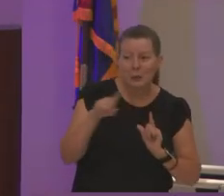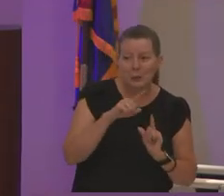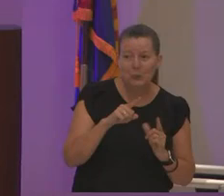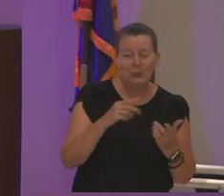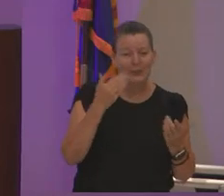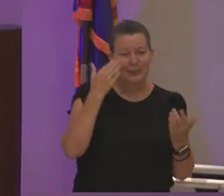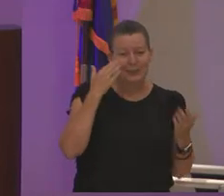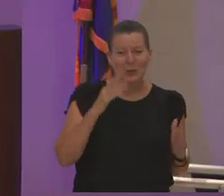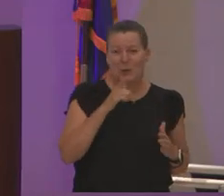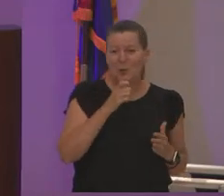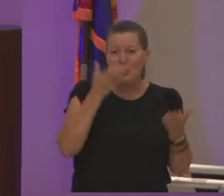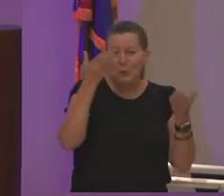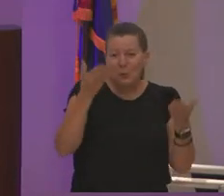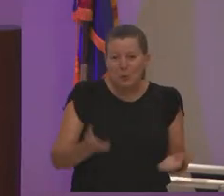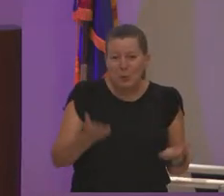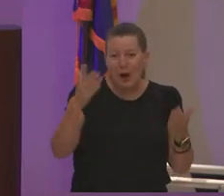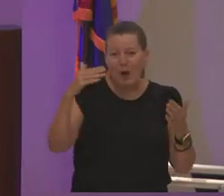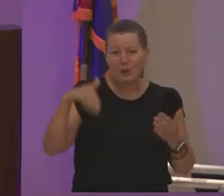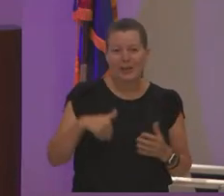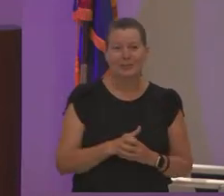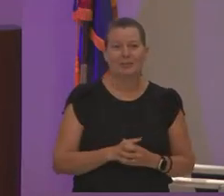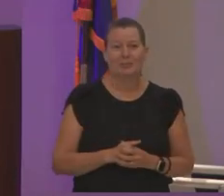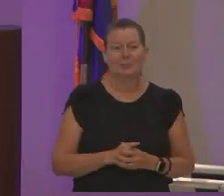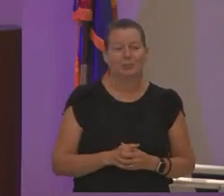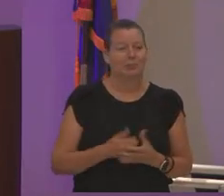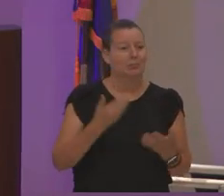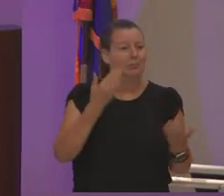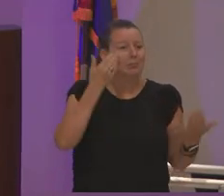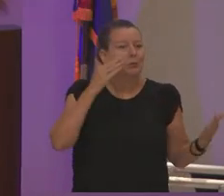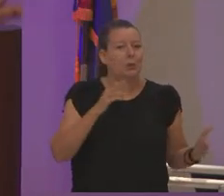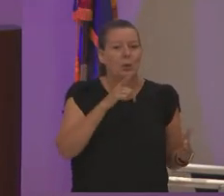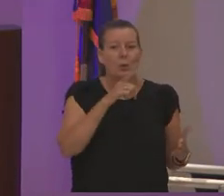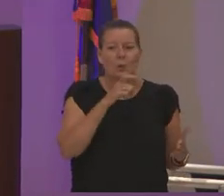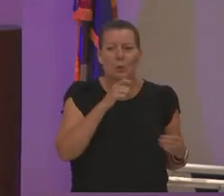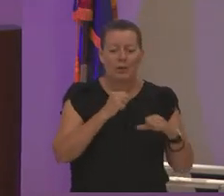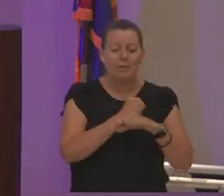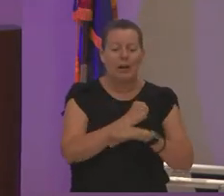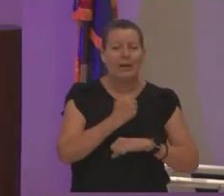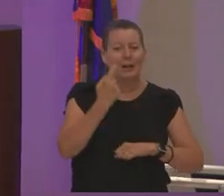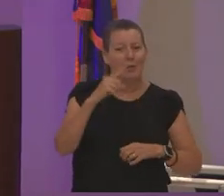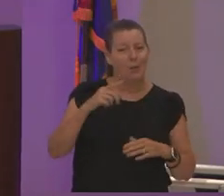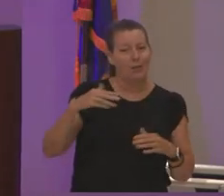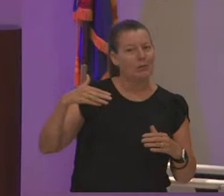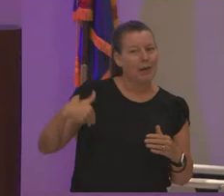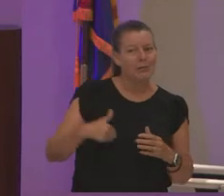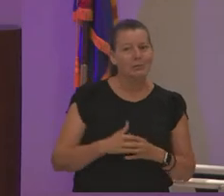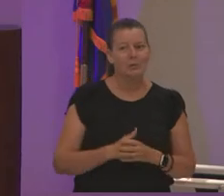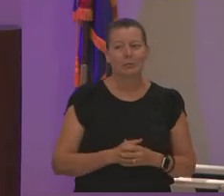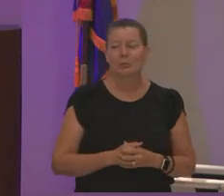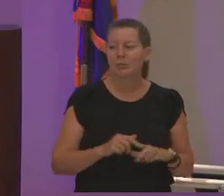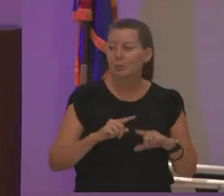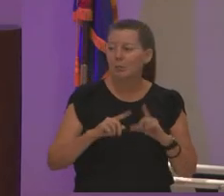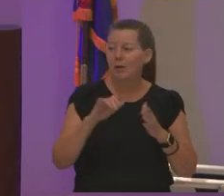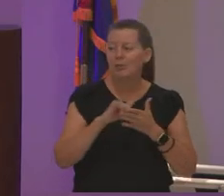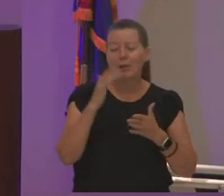are yet they don't even know who they're fighting for yet but that's why they come to us